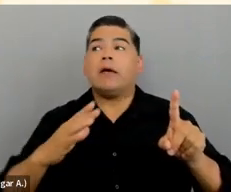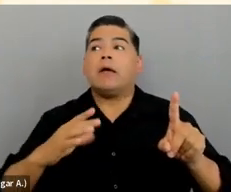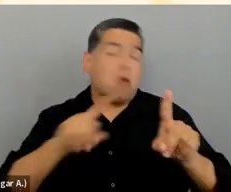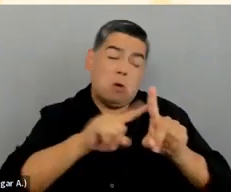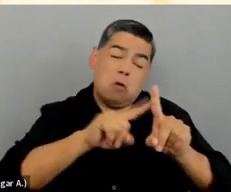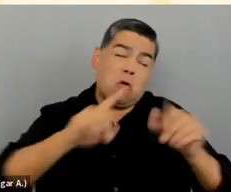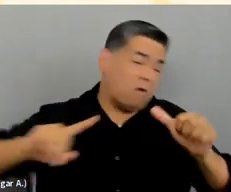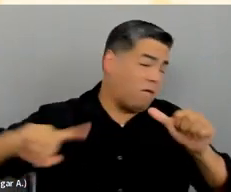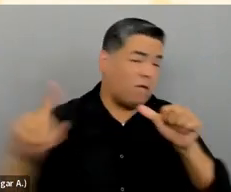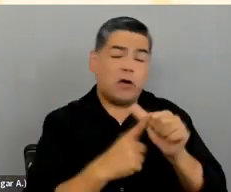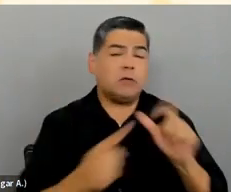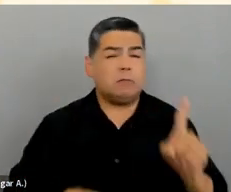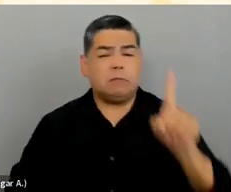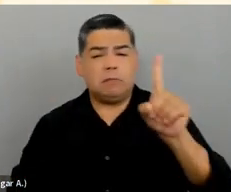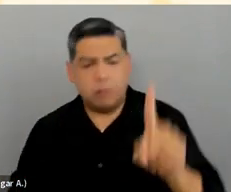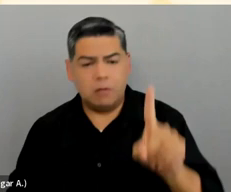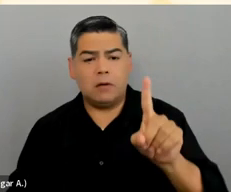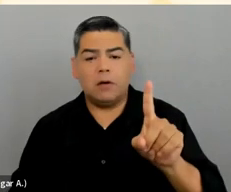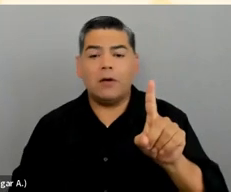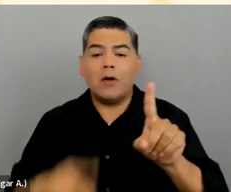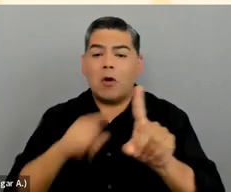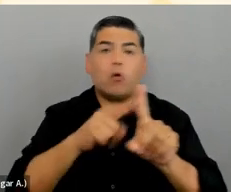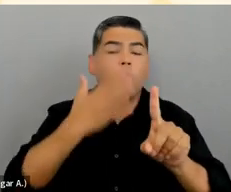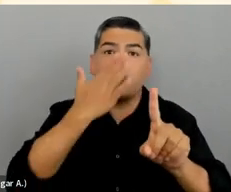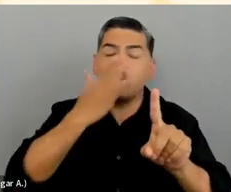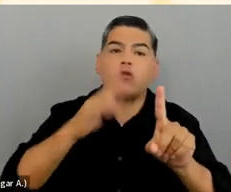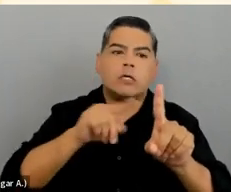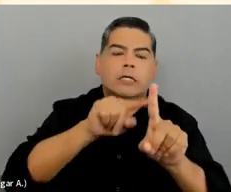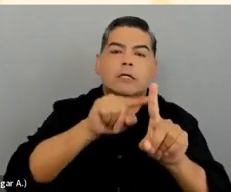with a science background, you know, quite intelligent and quite highly skilled.